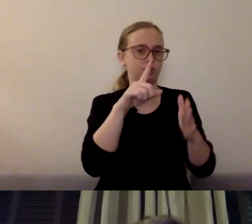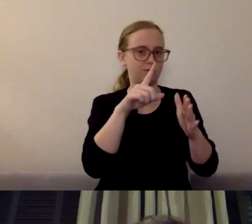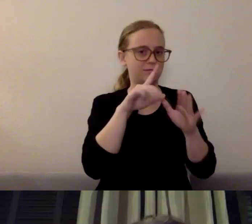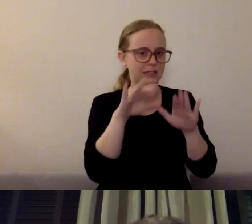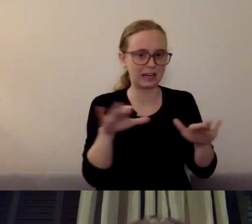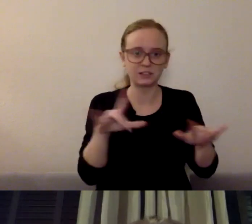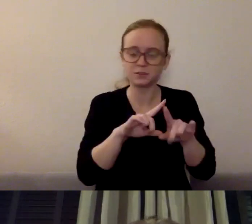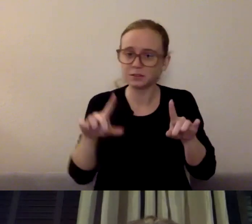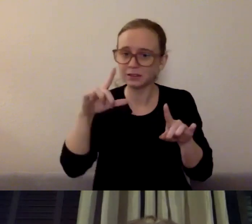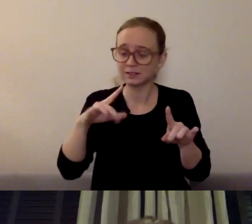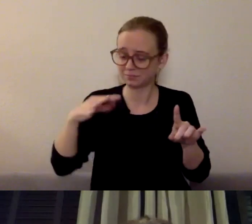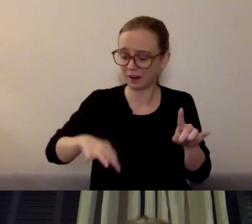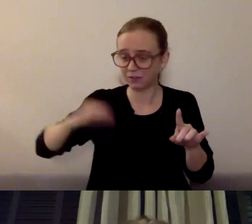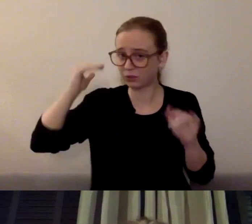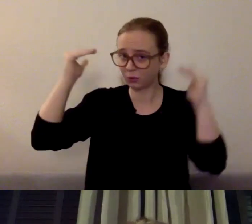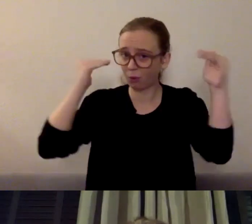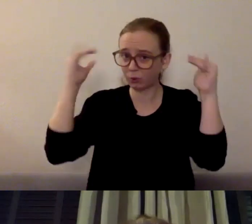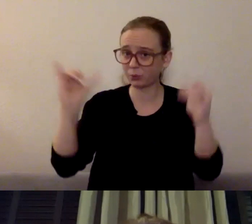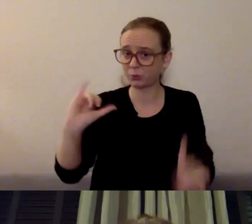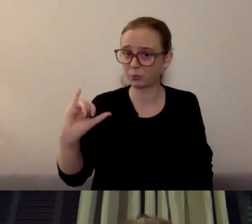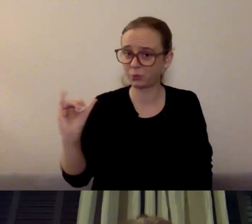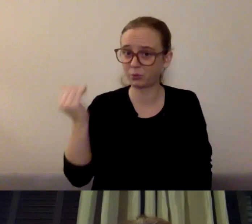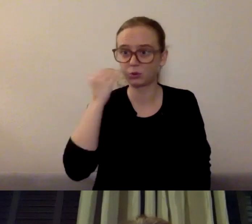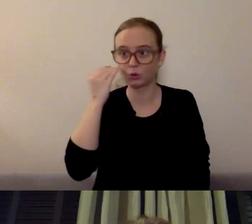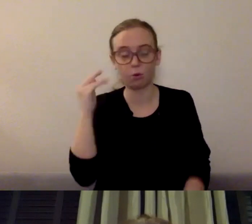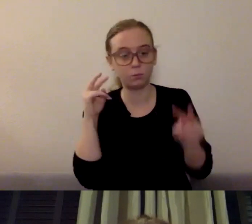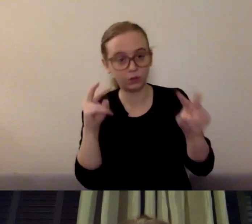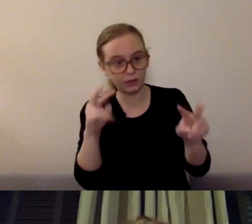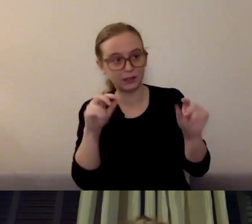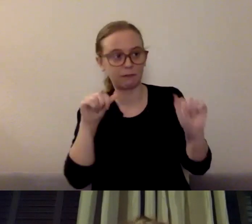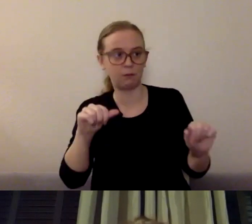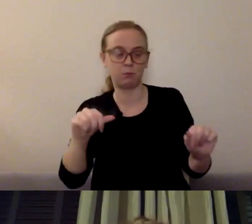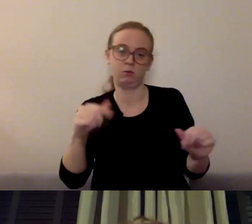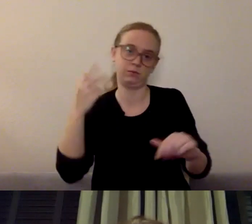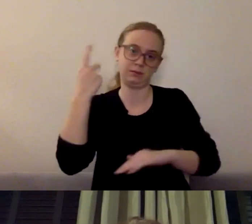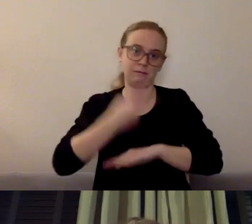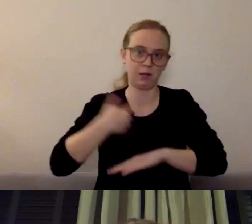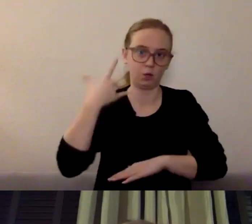Having family round tables, talking about different things as a family, establishing that connection in your household.